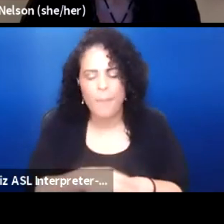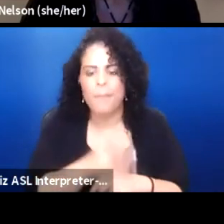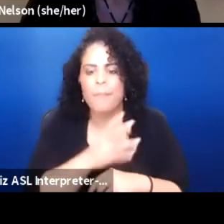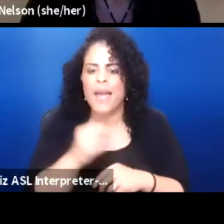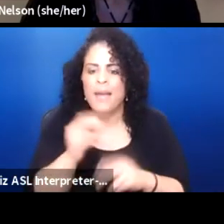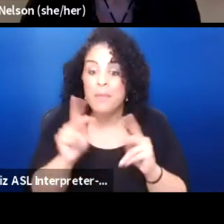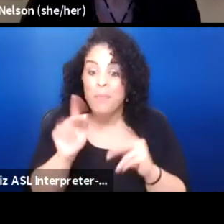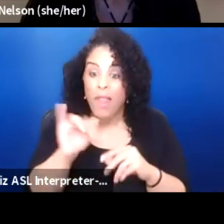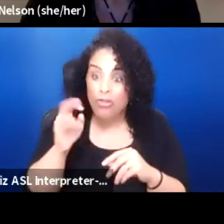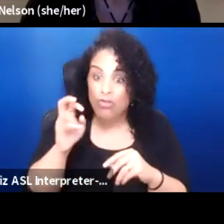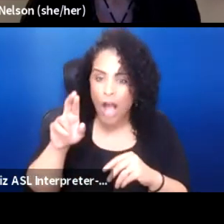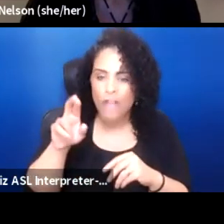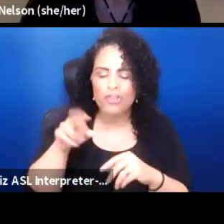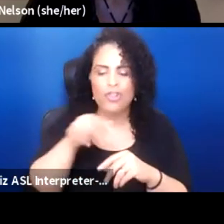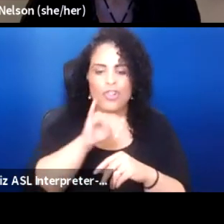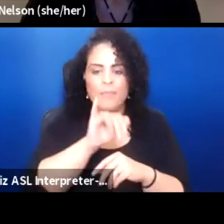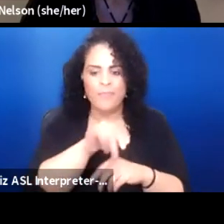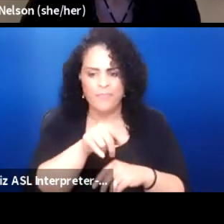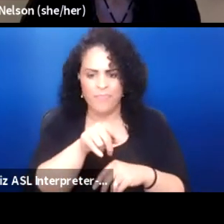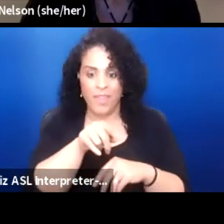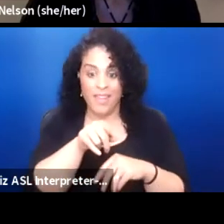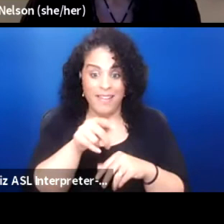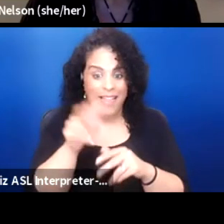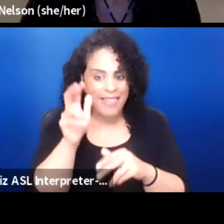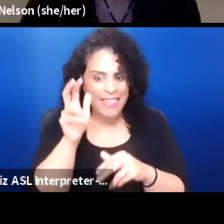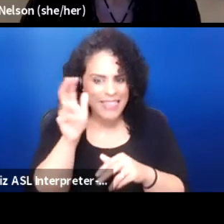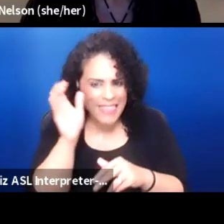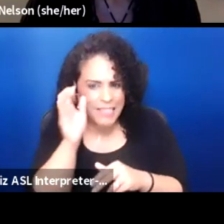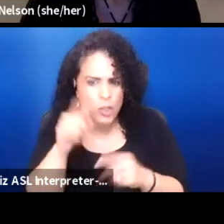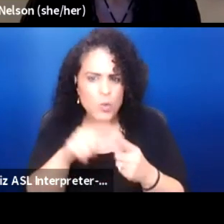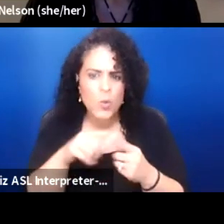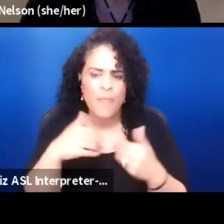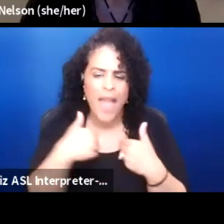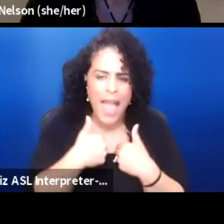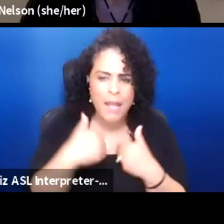who listens to the animals and listens to the wind and translates that